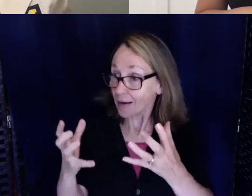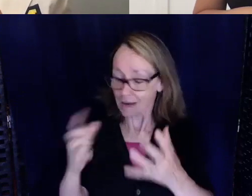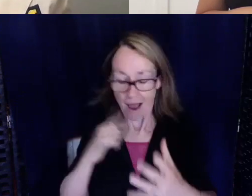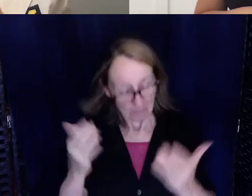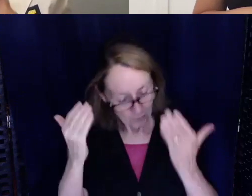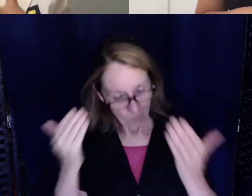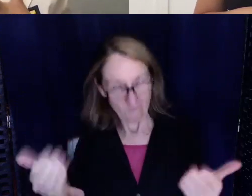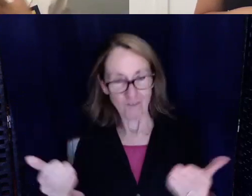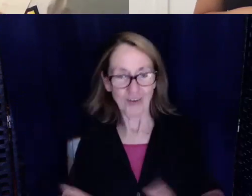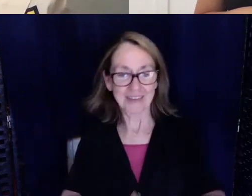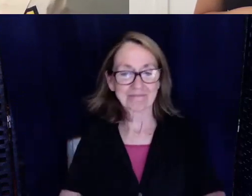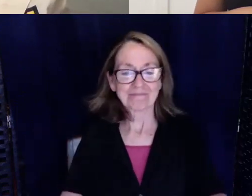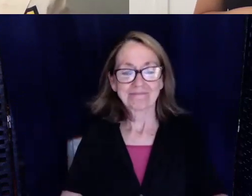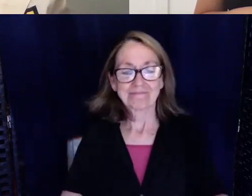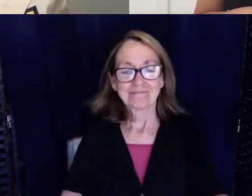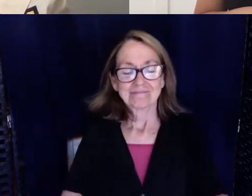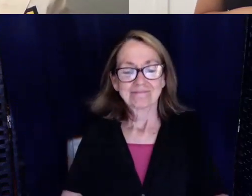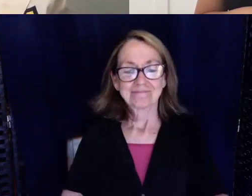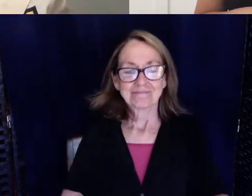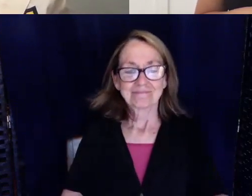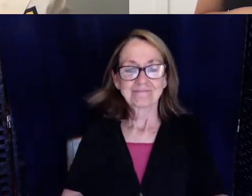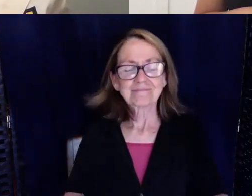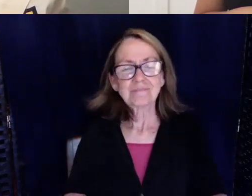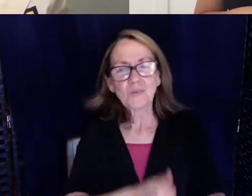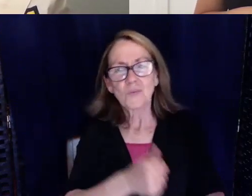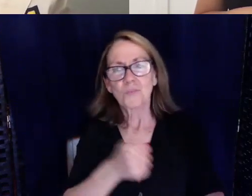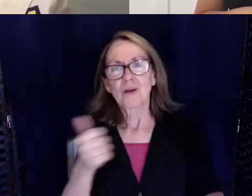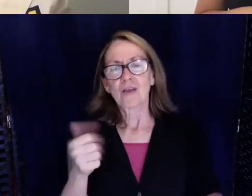Let me see what other kind of advice.